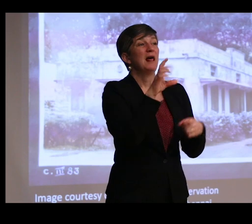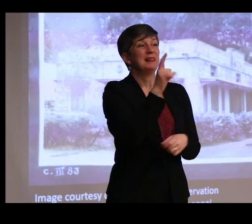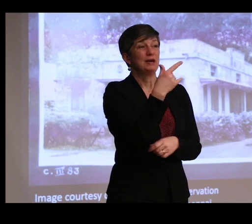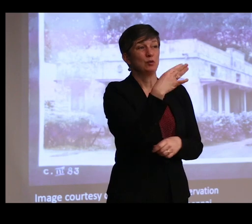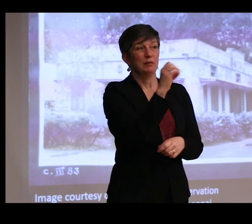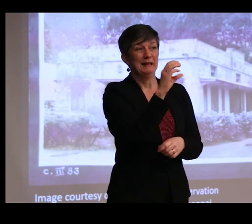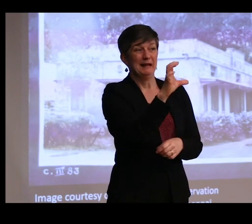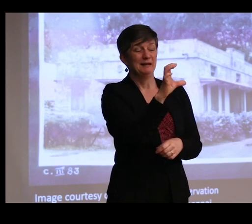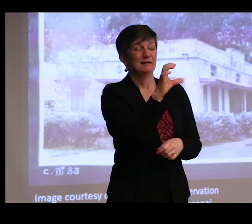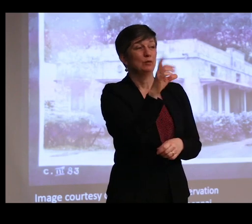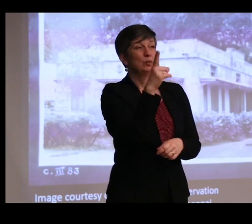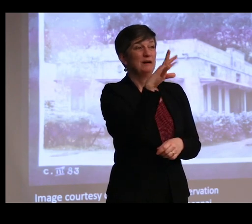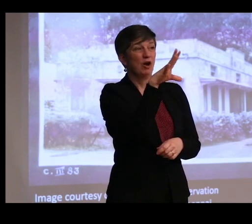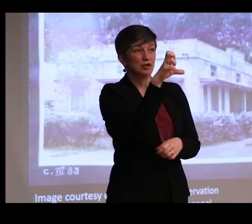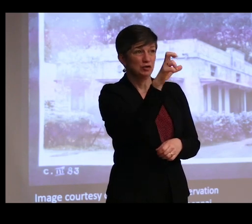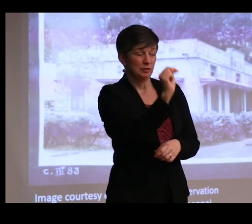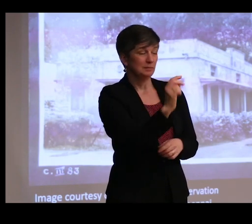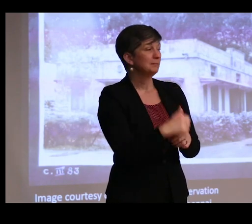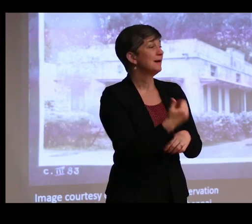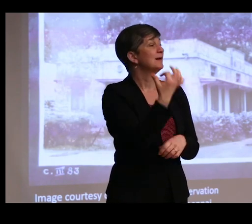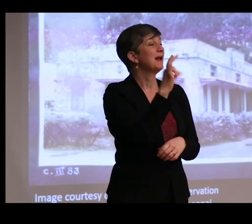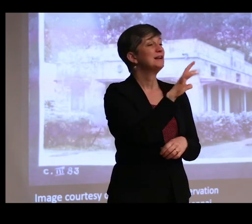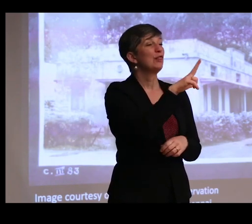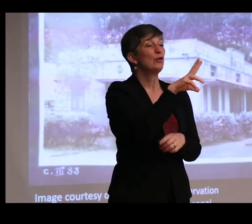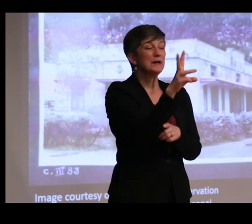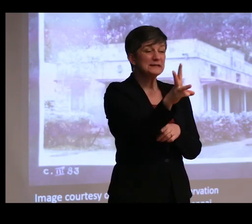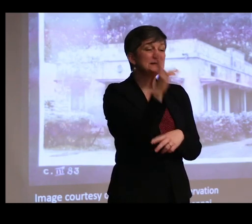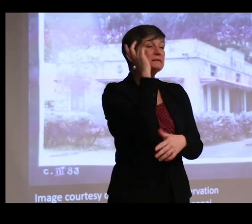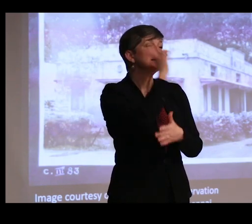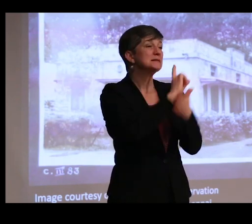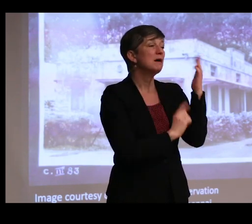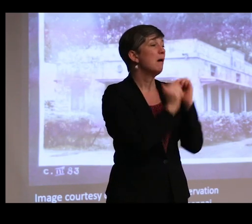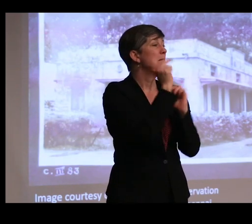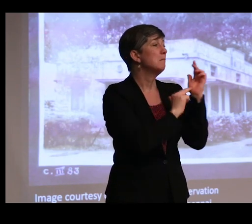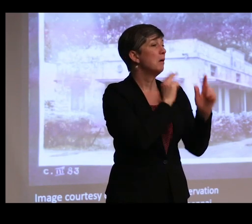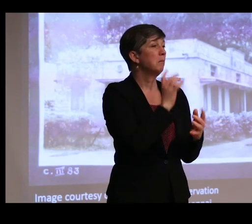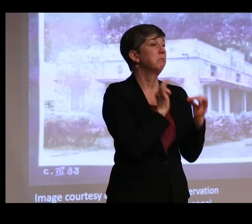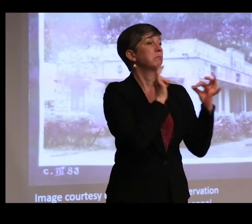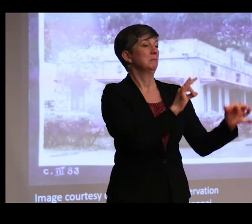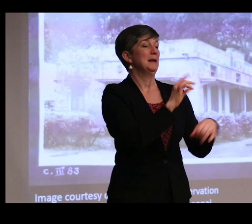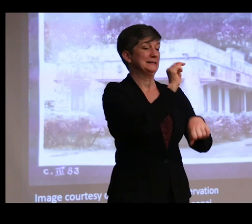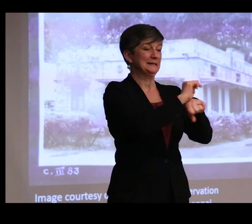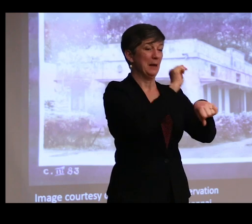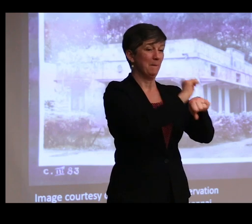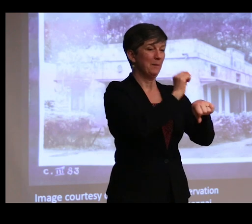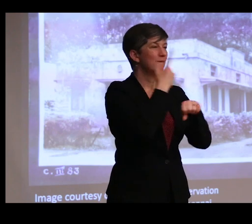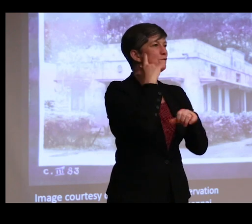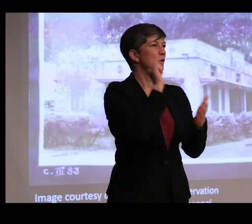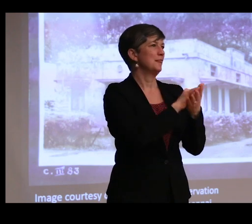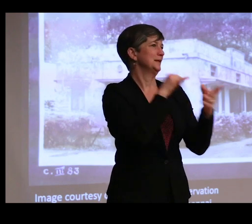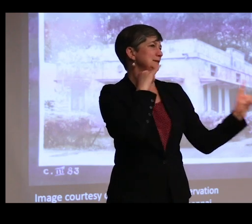And by 1936, he had designed and built a custom-built temple to electrolytic reduction, this new laboratory.